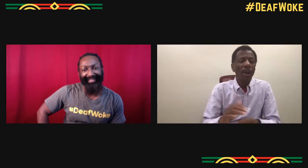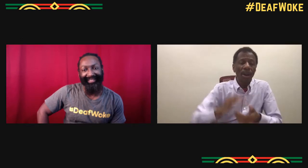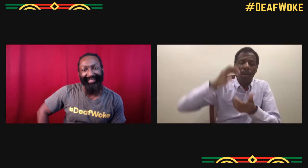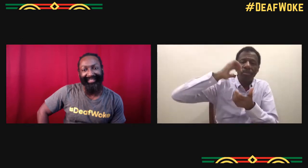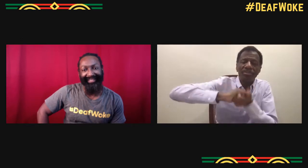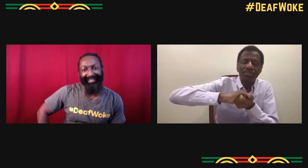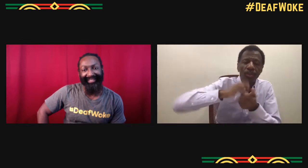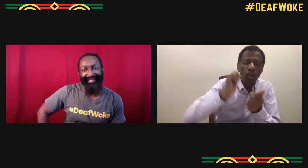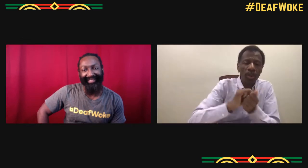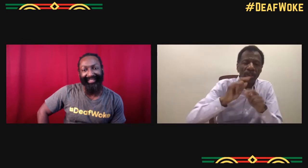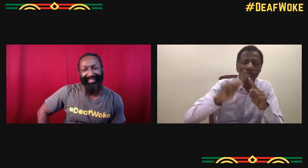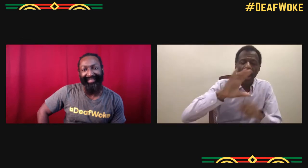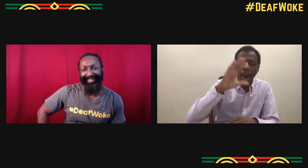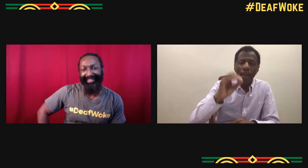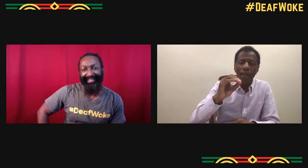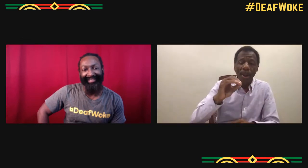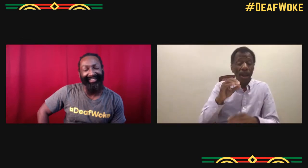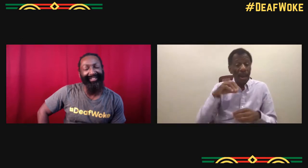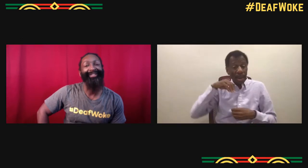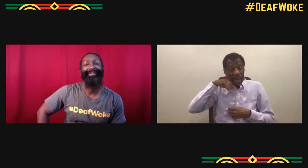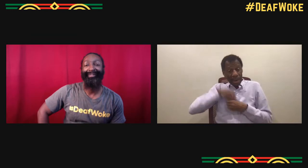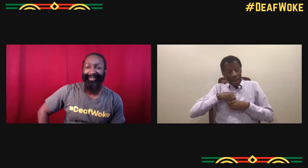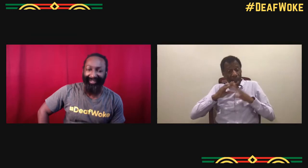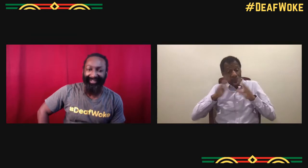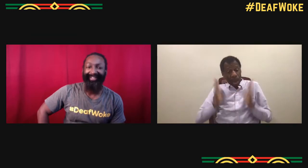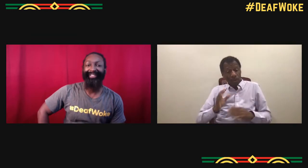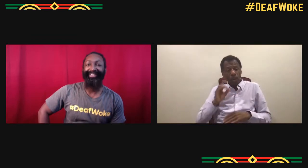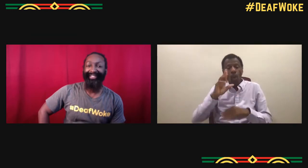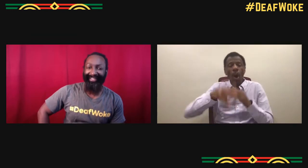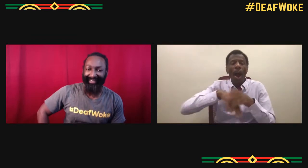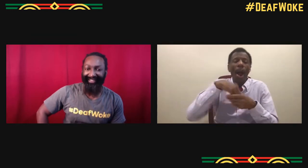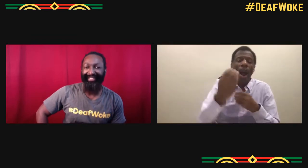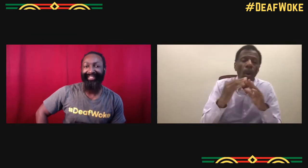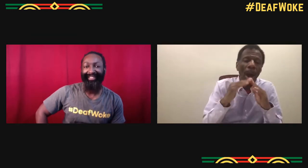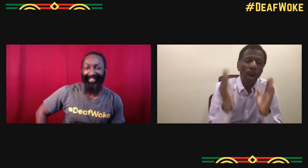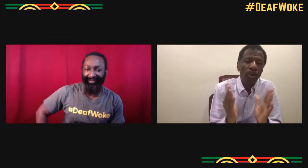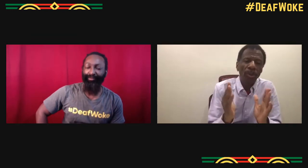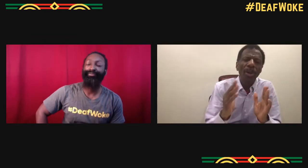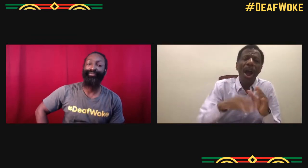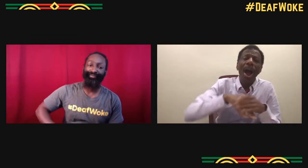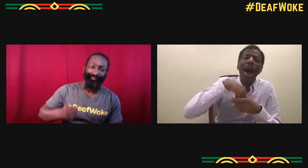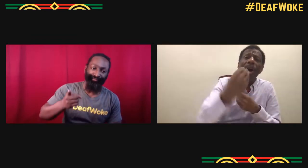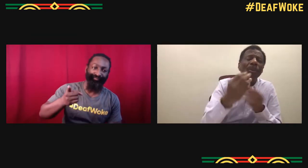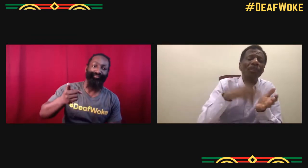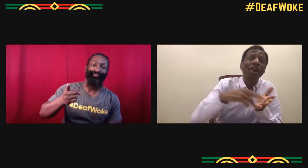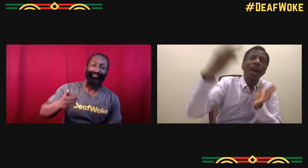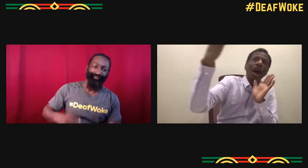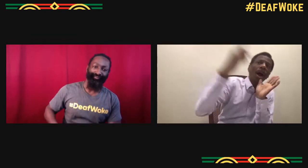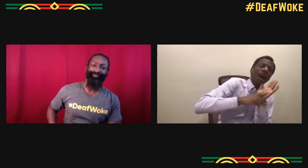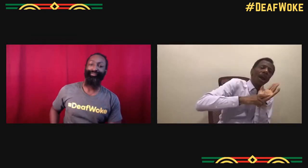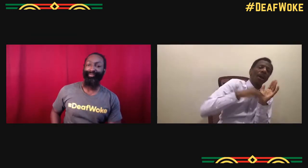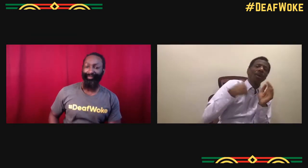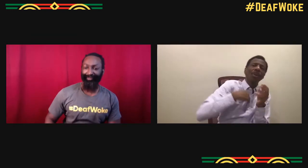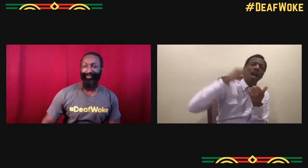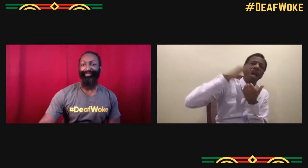something that developing films and partnerships do something like in-house and out-house